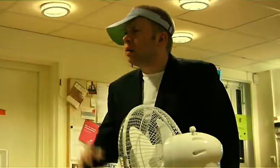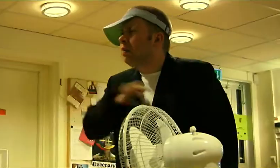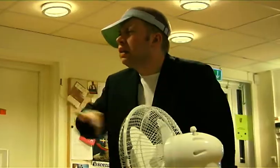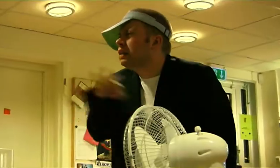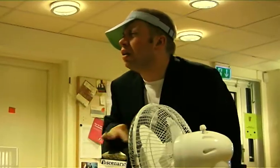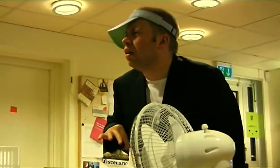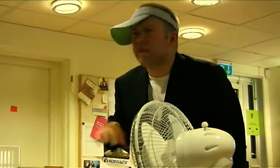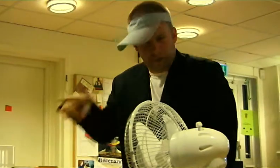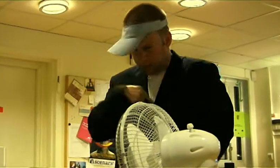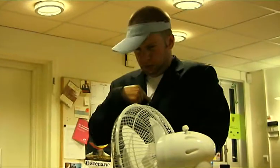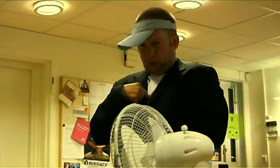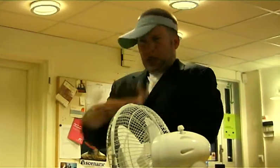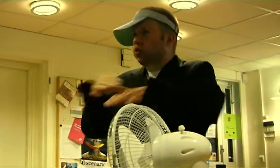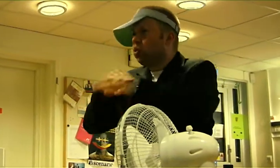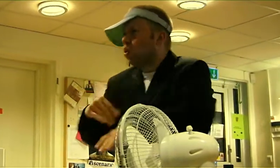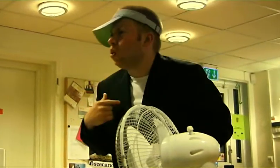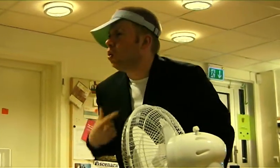Medical? But I am not sick...